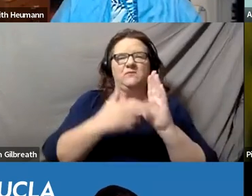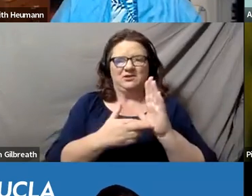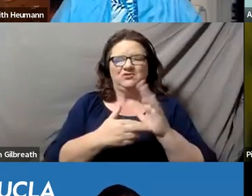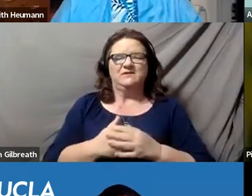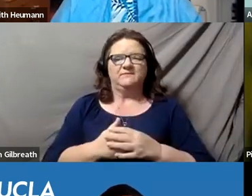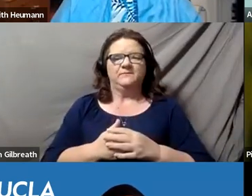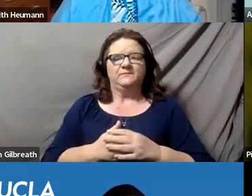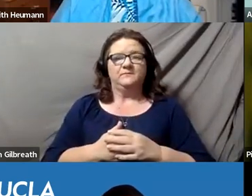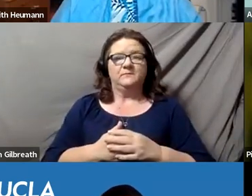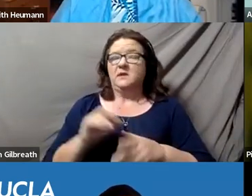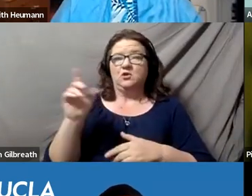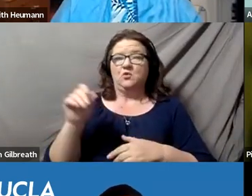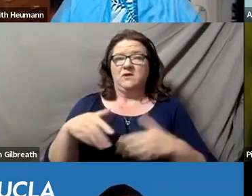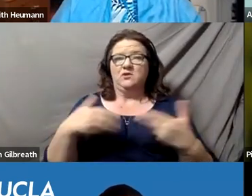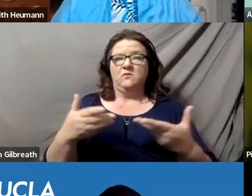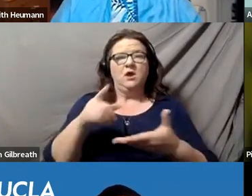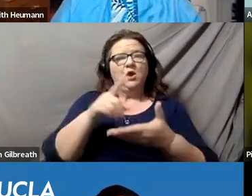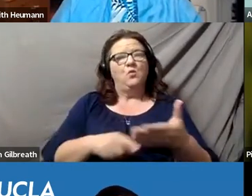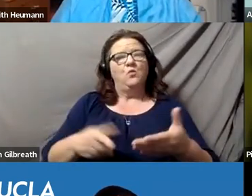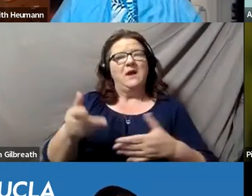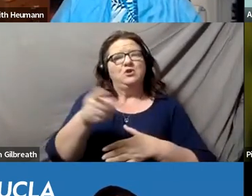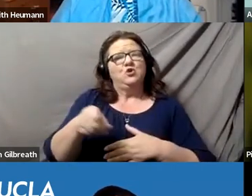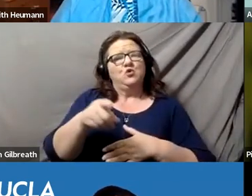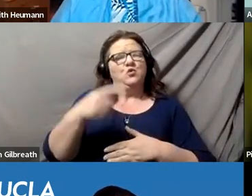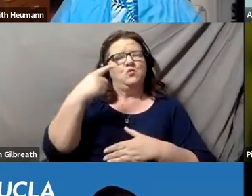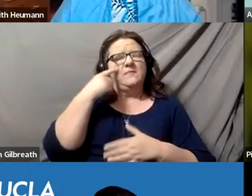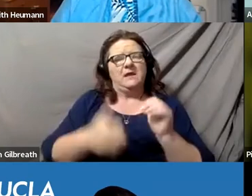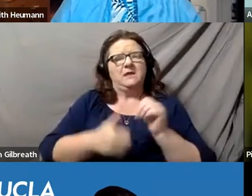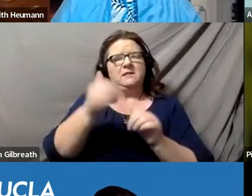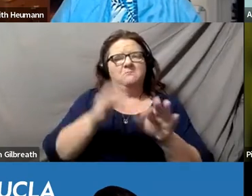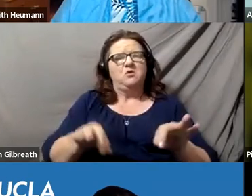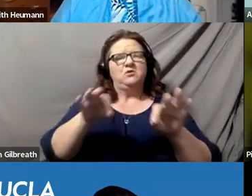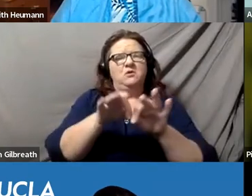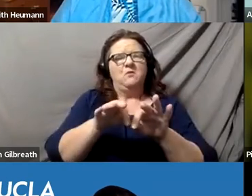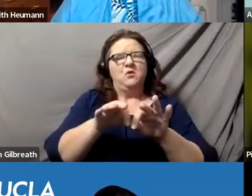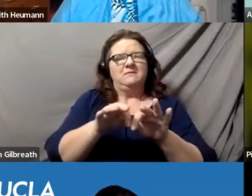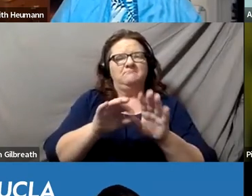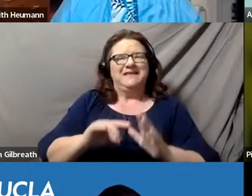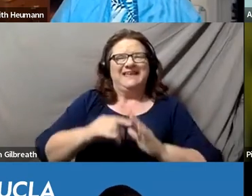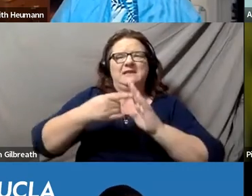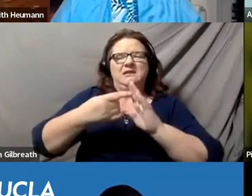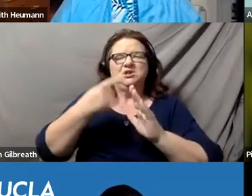and the question is, what do you think is the most important initiative for faculty and the administration